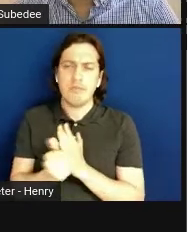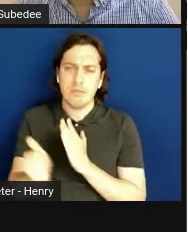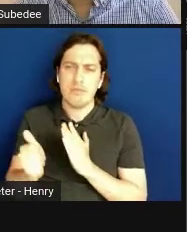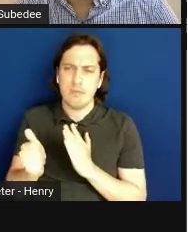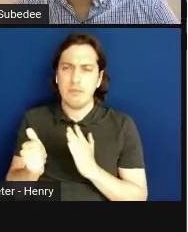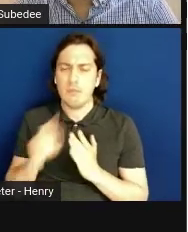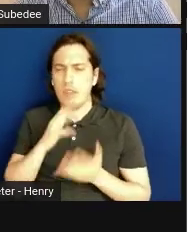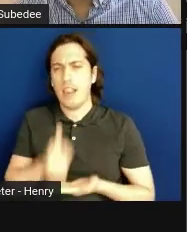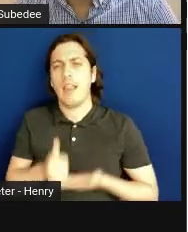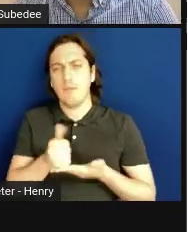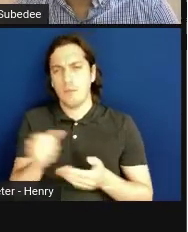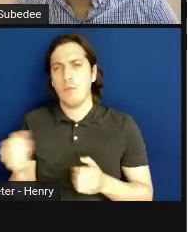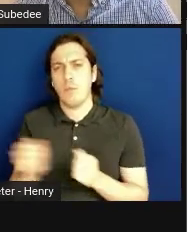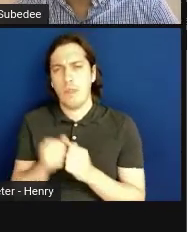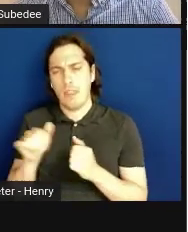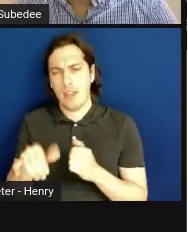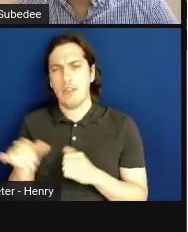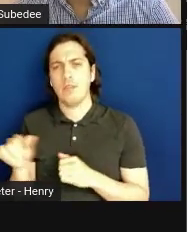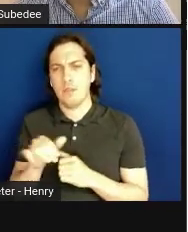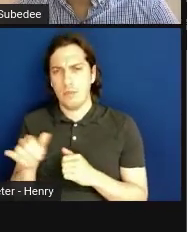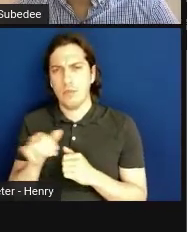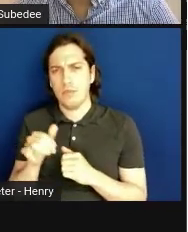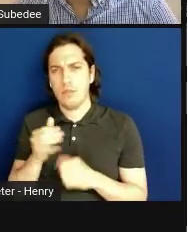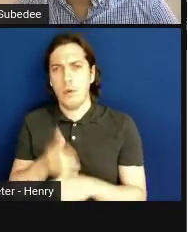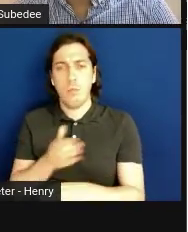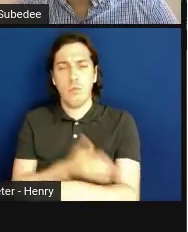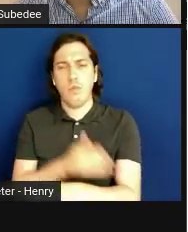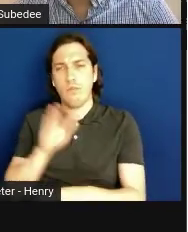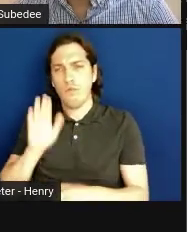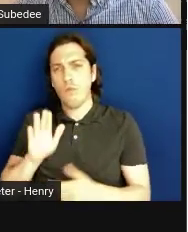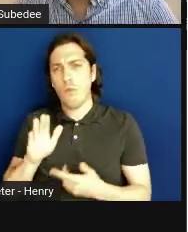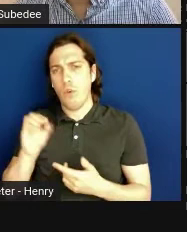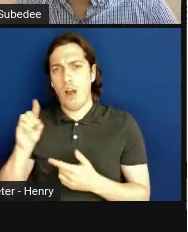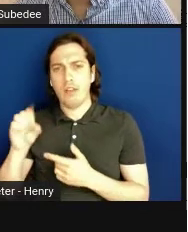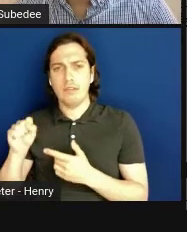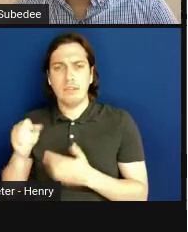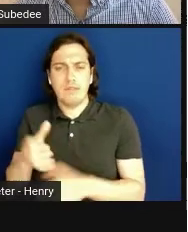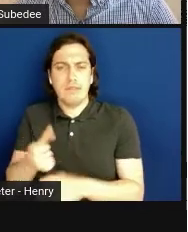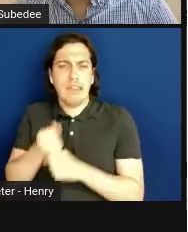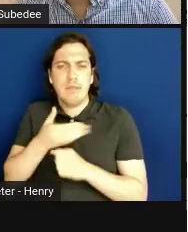and improve your odds of getting better score with those two criterias,